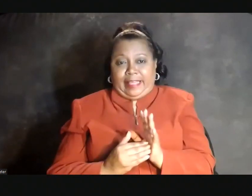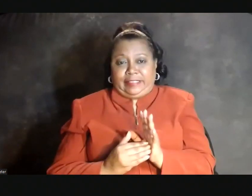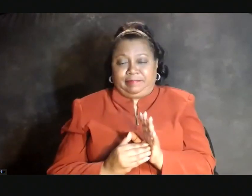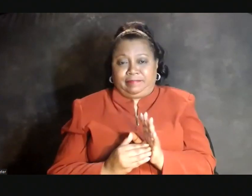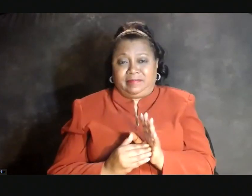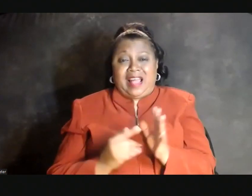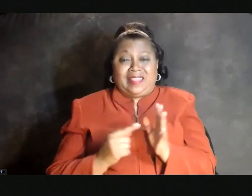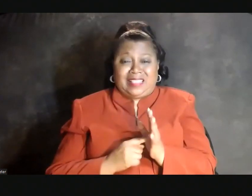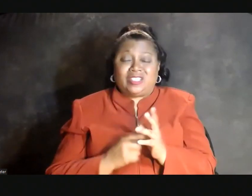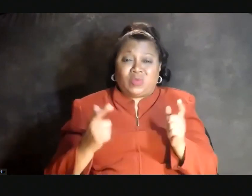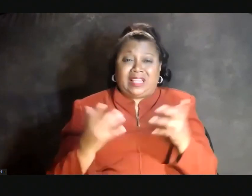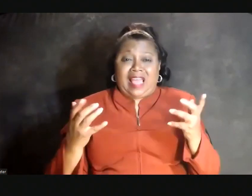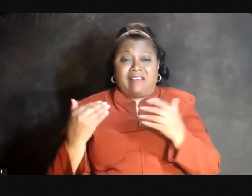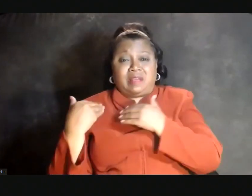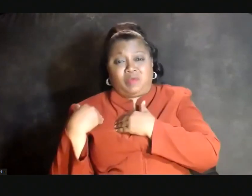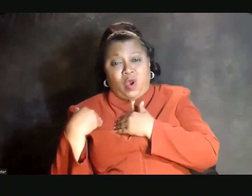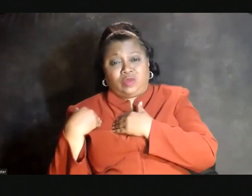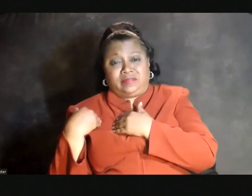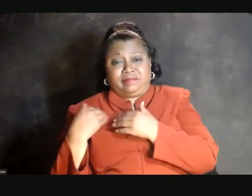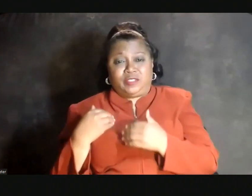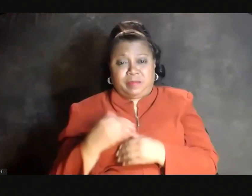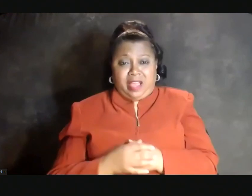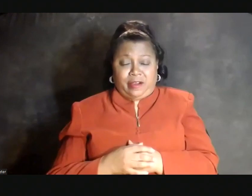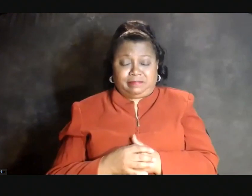This is quite a heavy burden to bear.